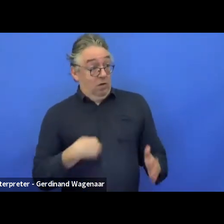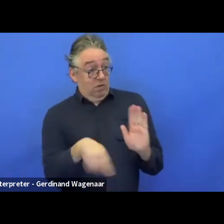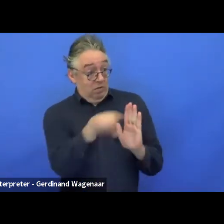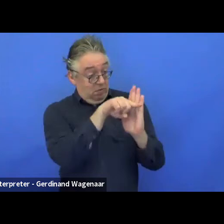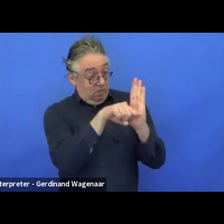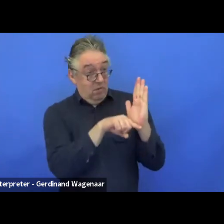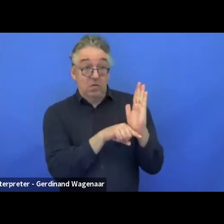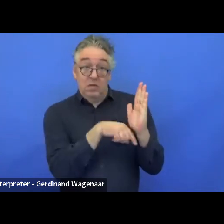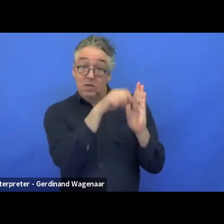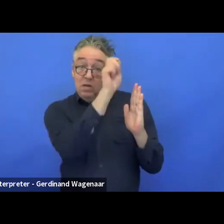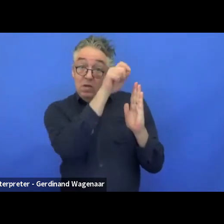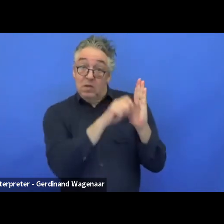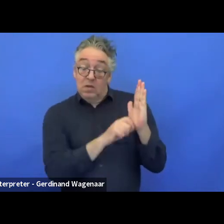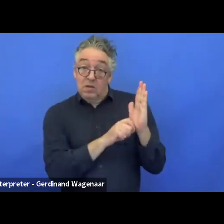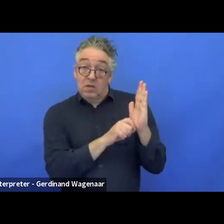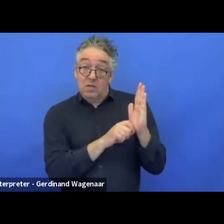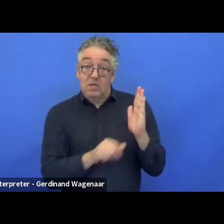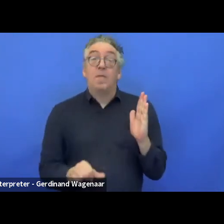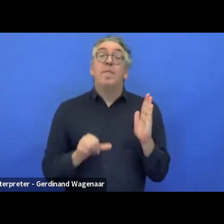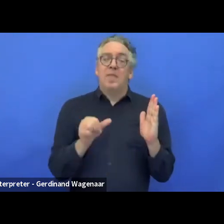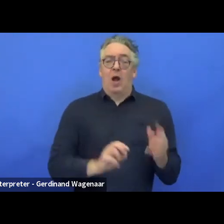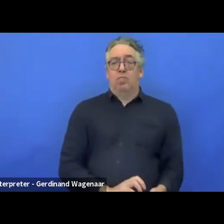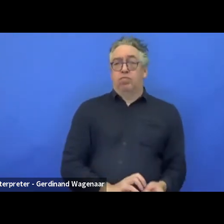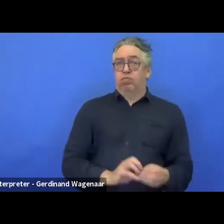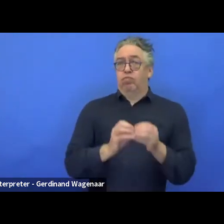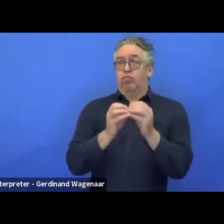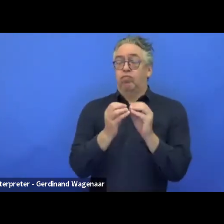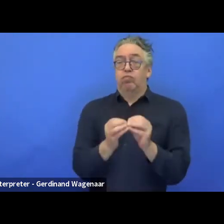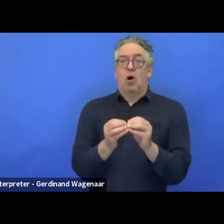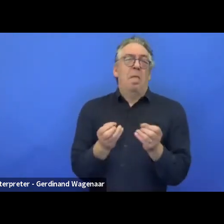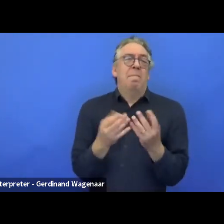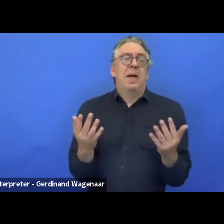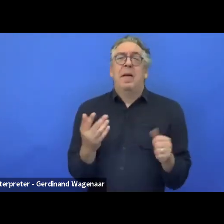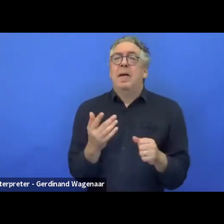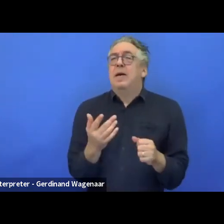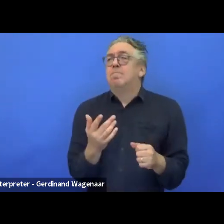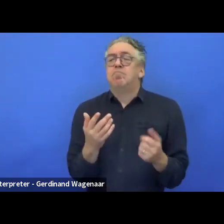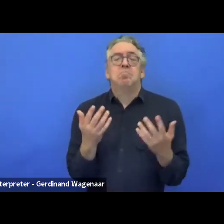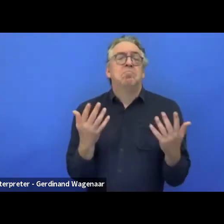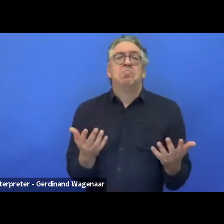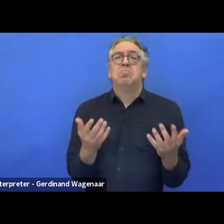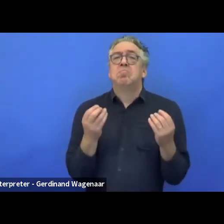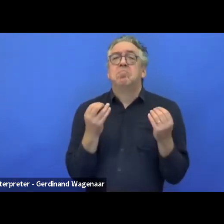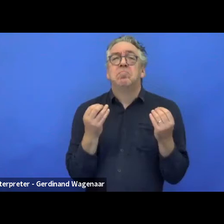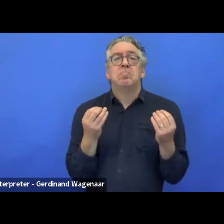Usually, the testing takes place with very few people, 5 to 10 people in a controlled environment.